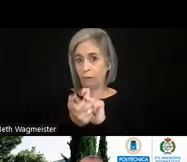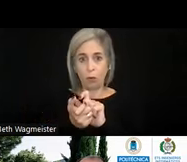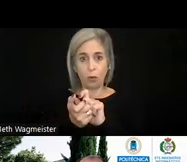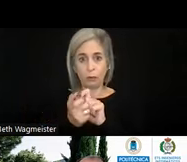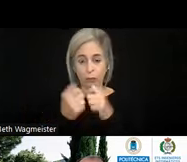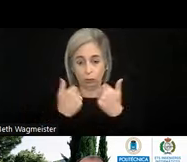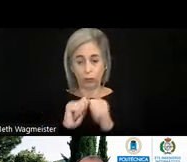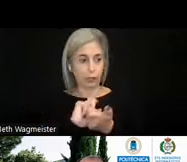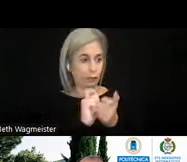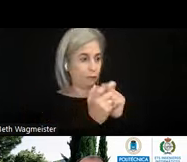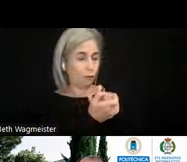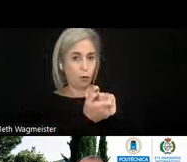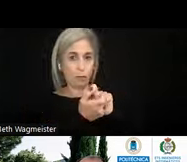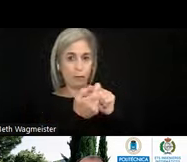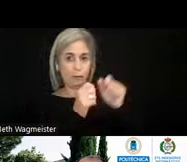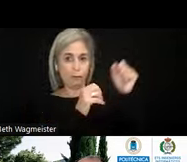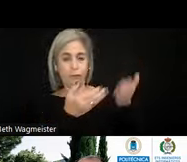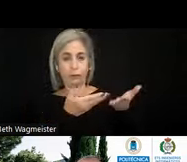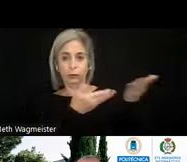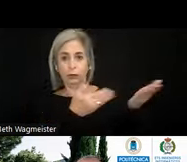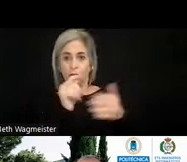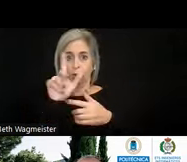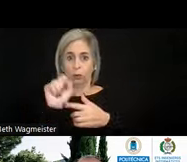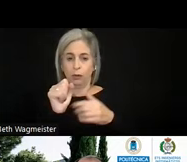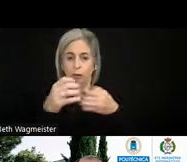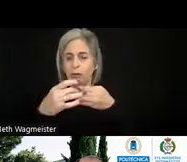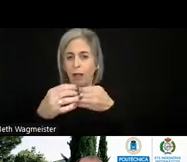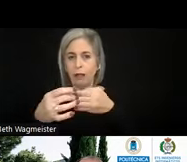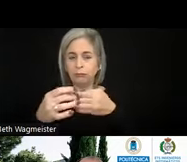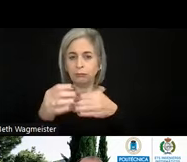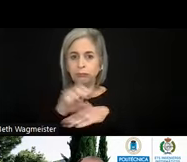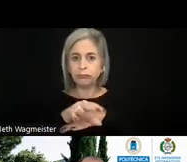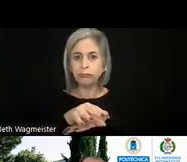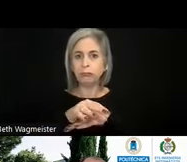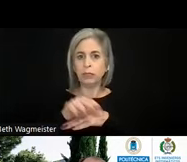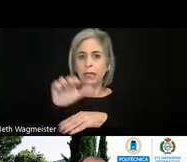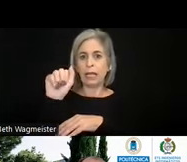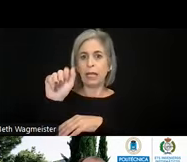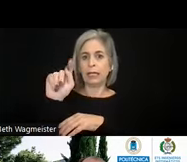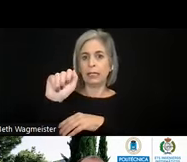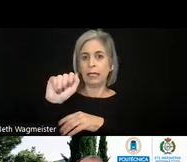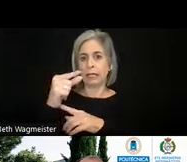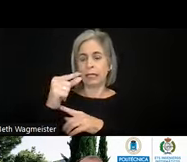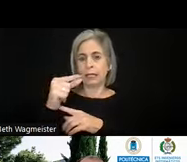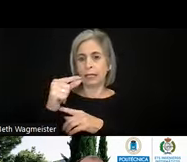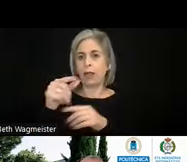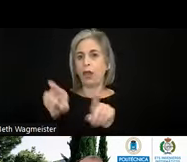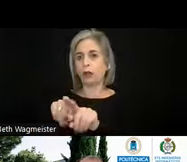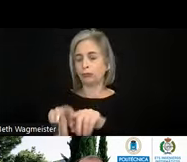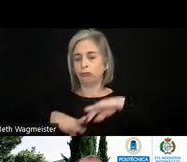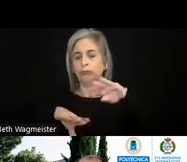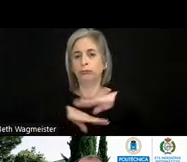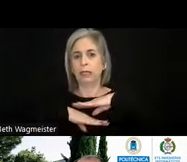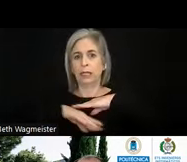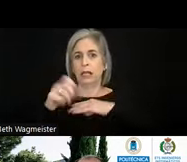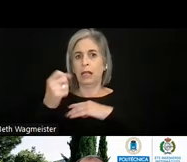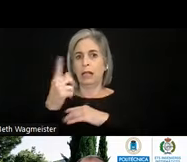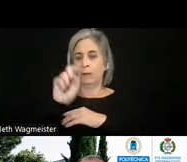to the authoring tool accessibility guidelines ATAG and it would be, there are many more things